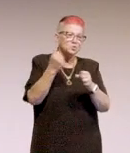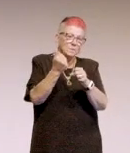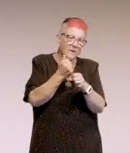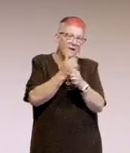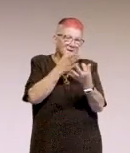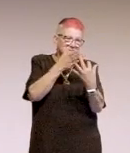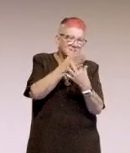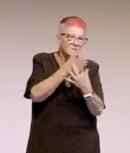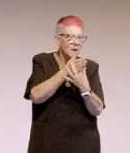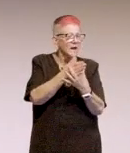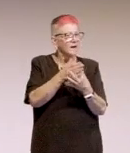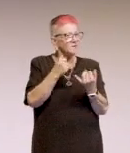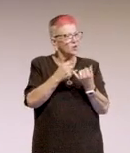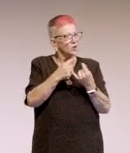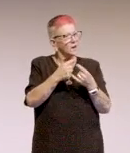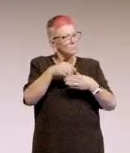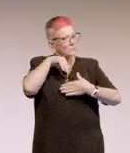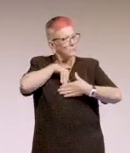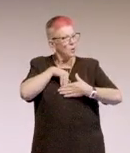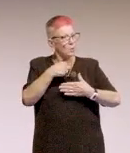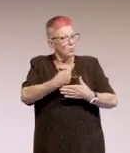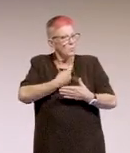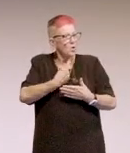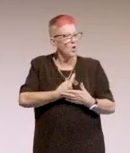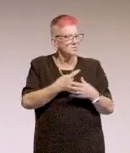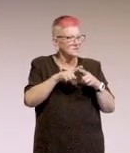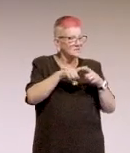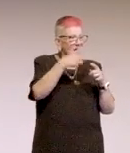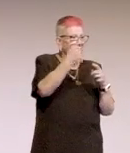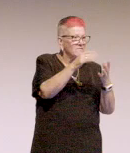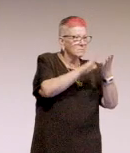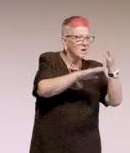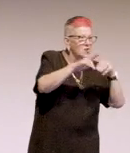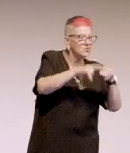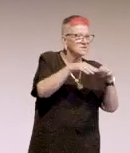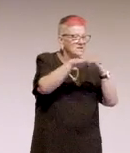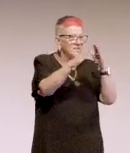So, elderly parents, broken arm, newborn baby in the house,